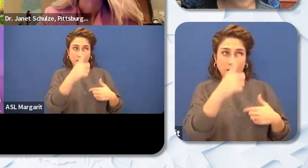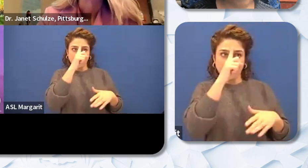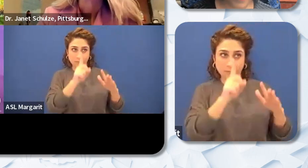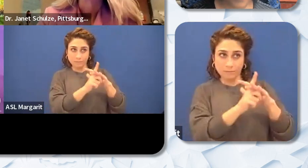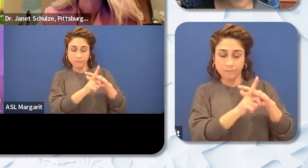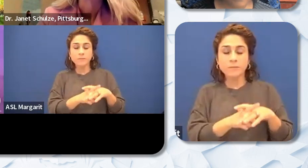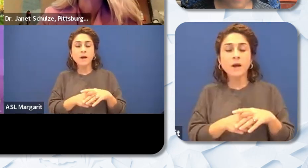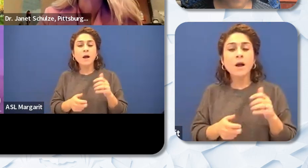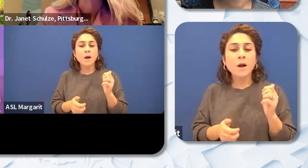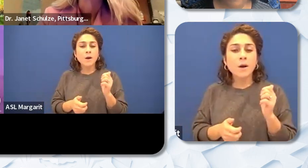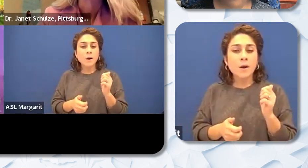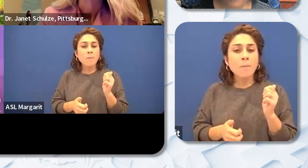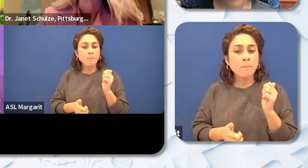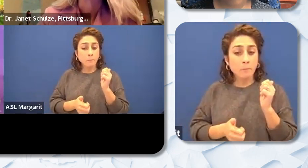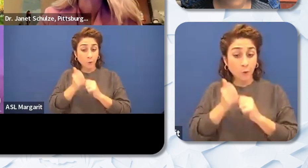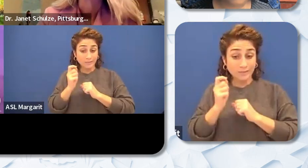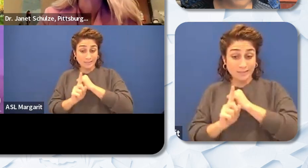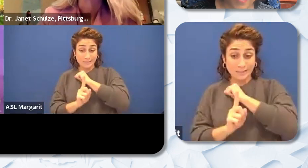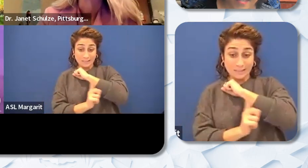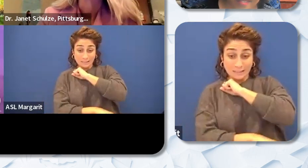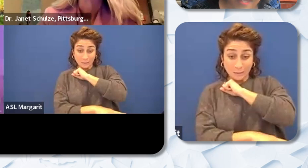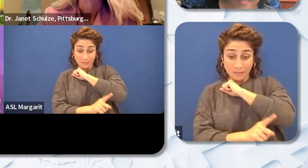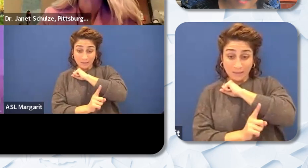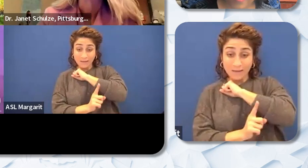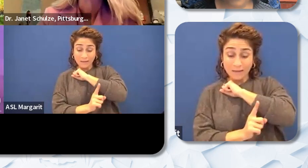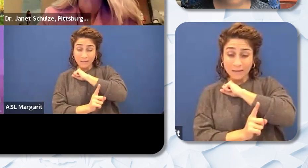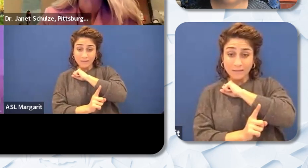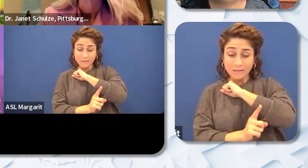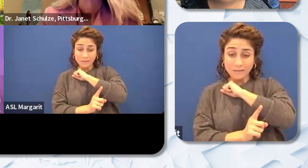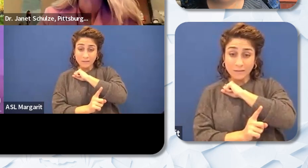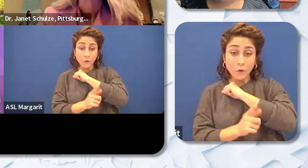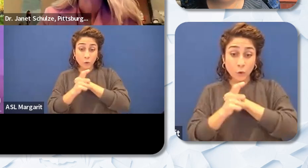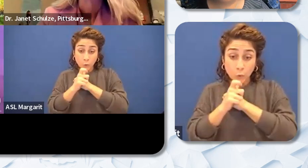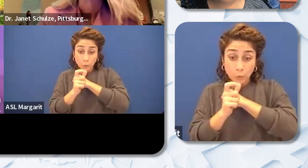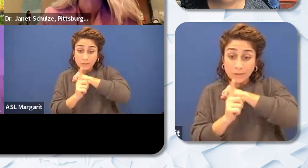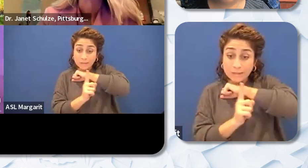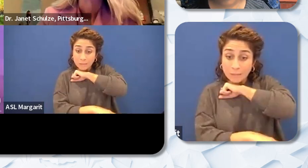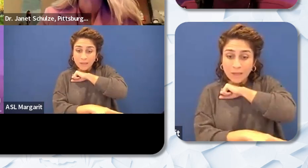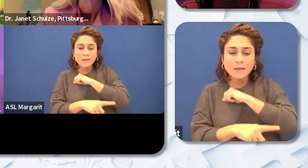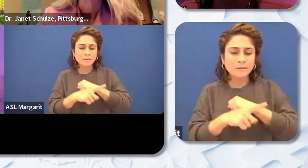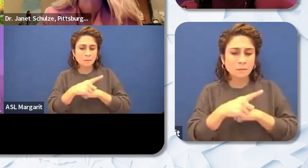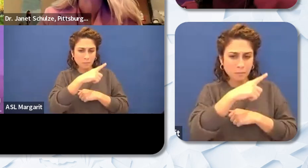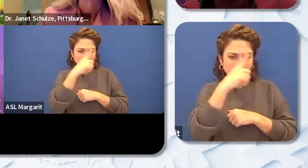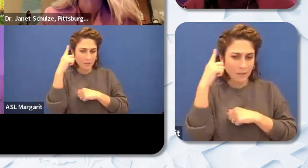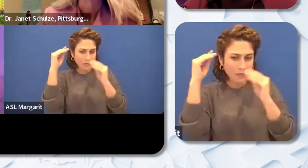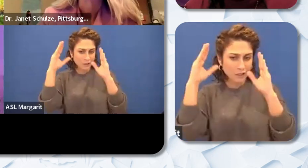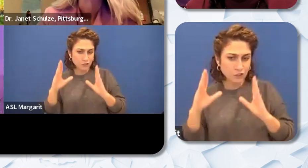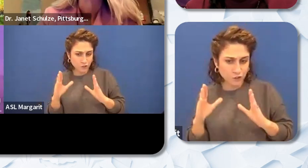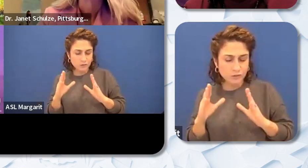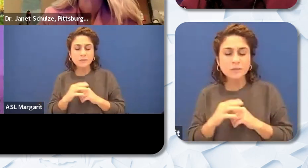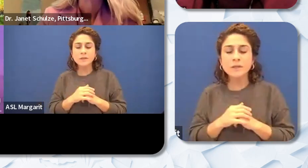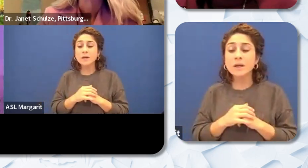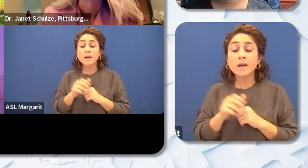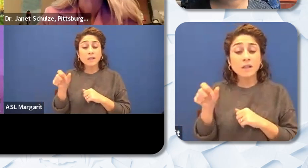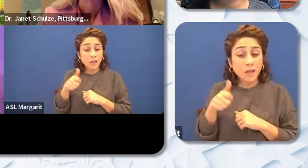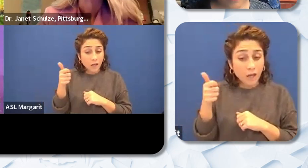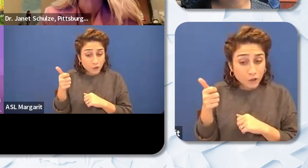done by you know Black teachers at this at the site. But another thing is also assuming that the